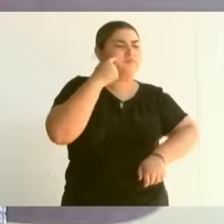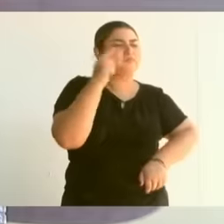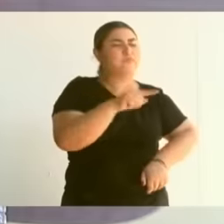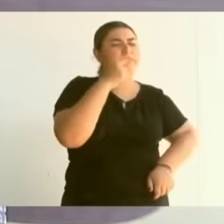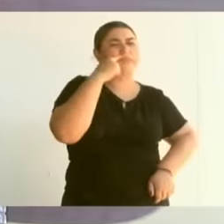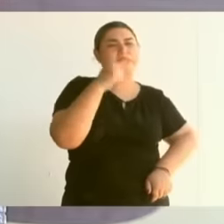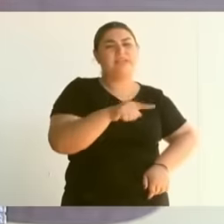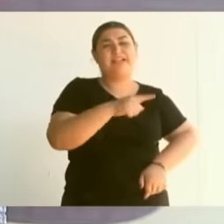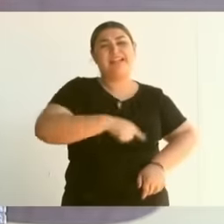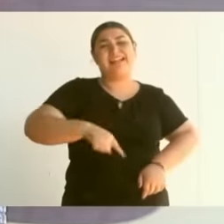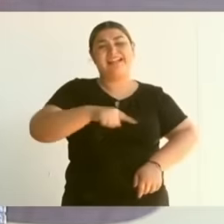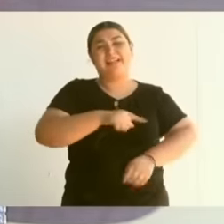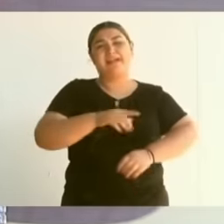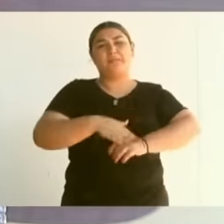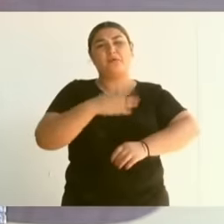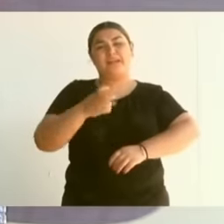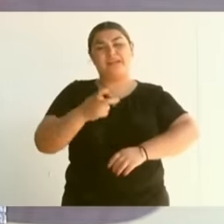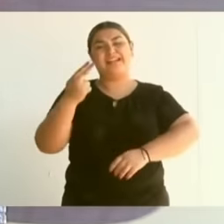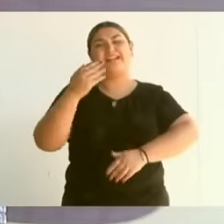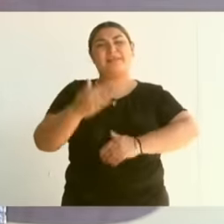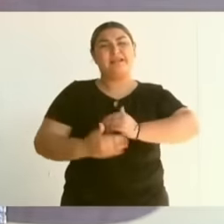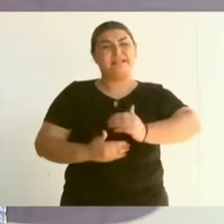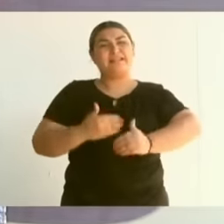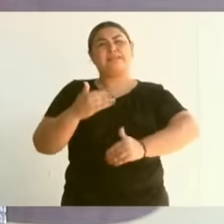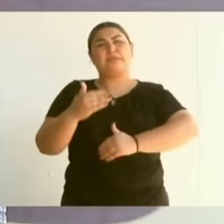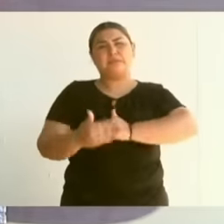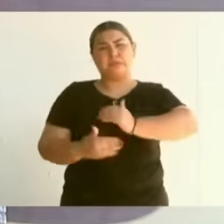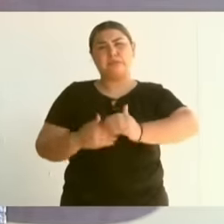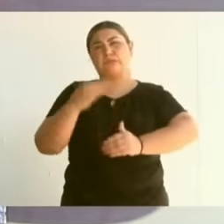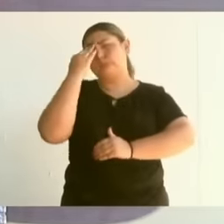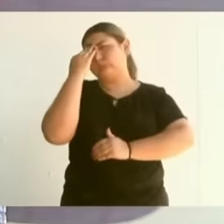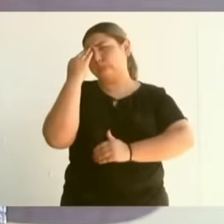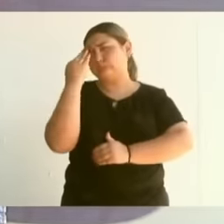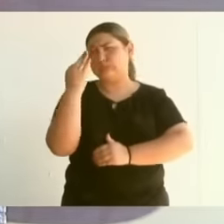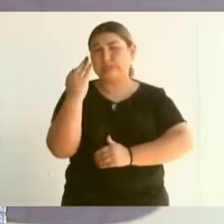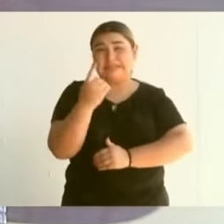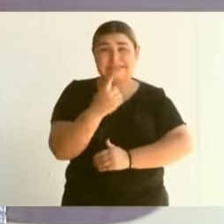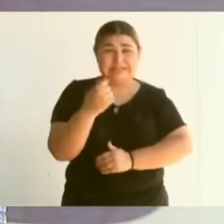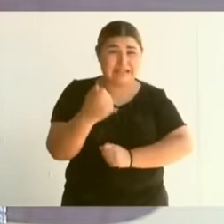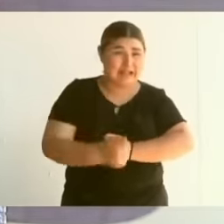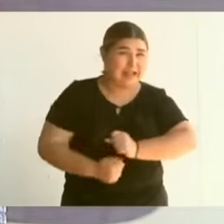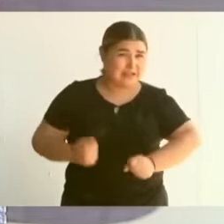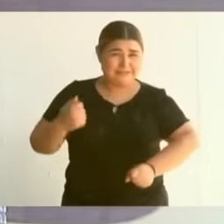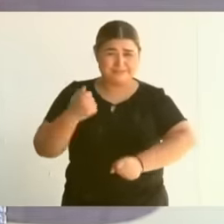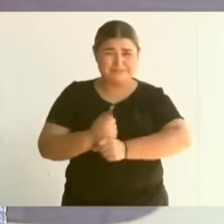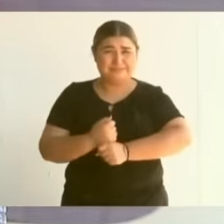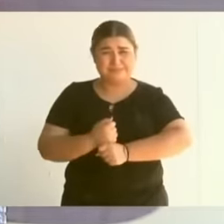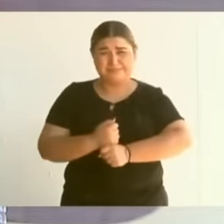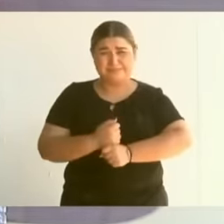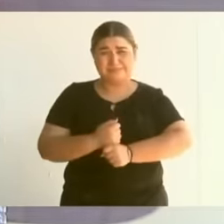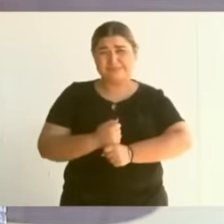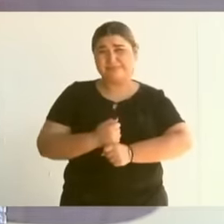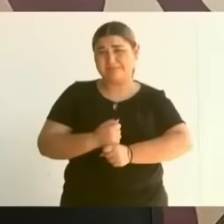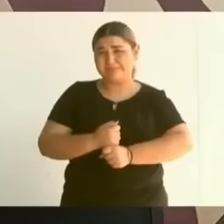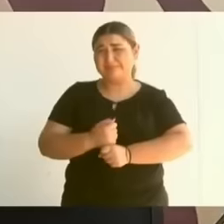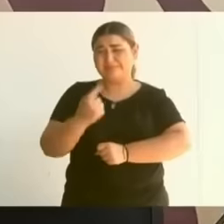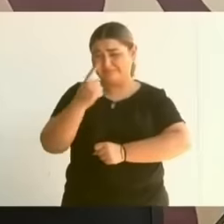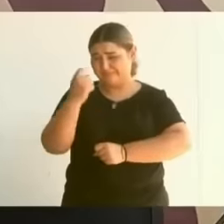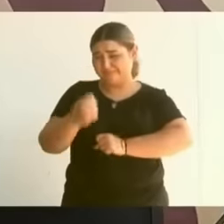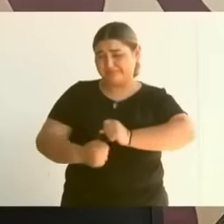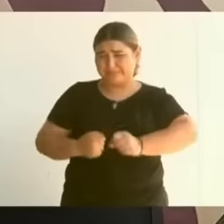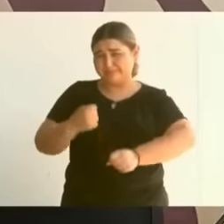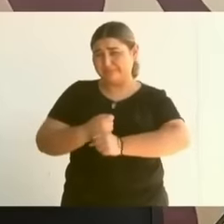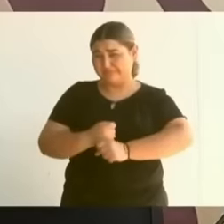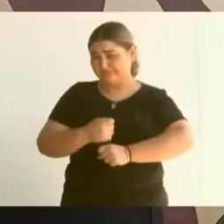Time had to pass 100 years and the Mexican Revolution had to be carried out,